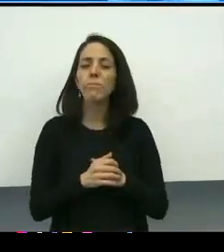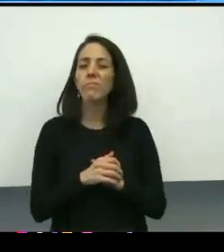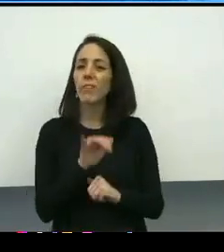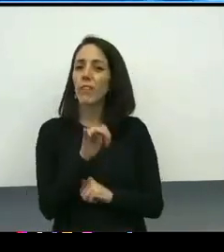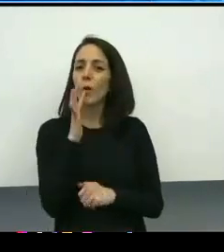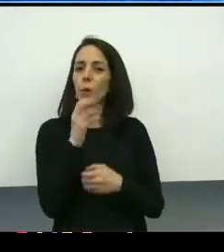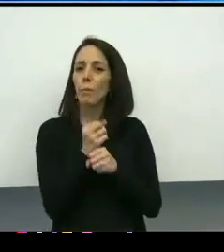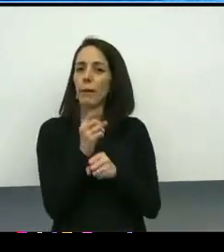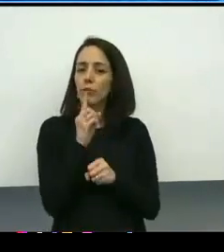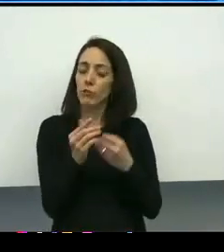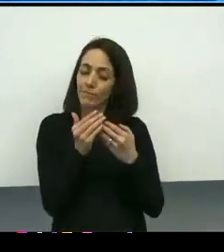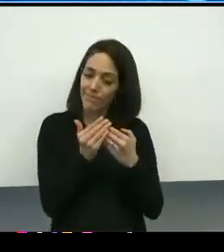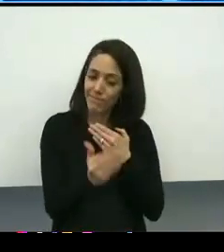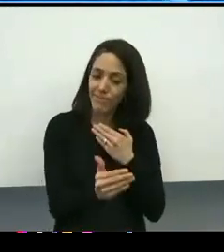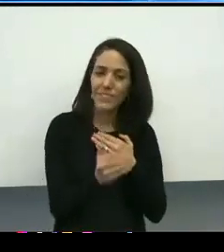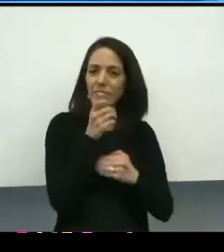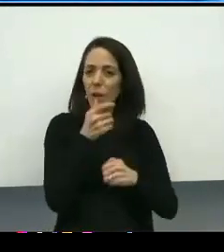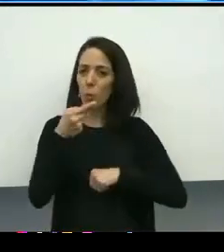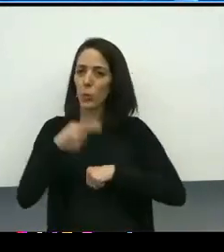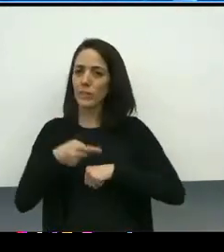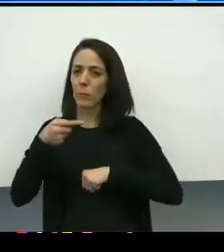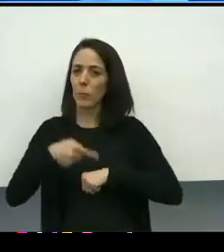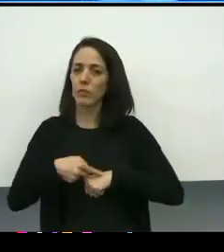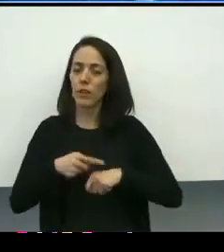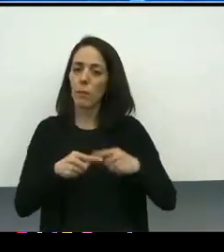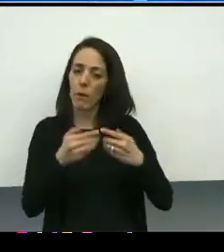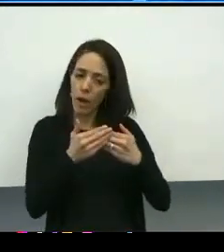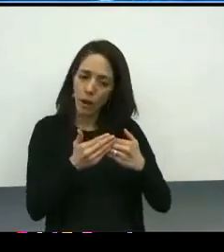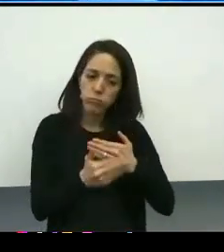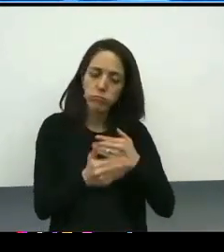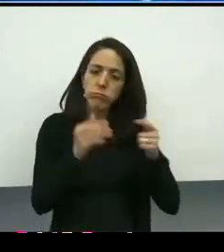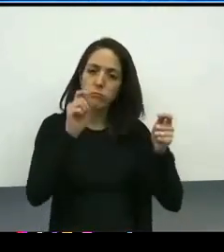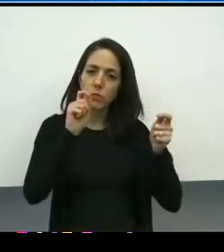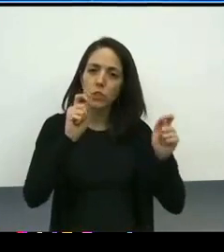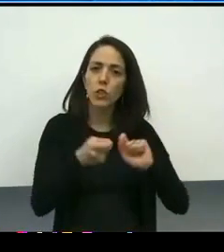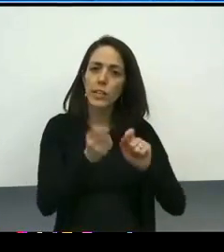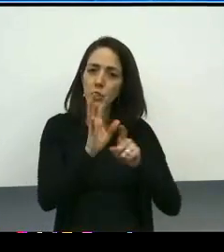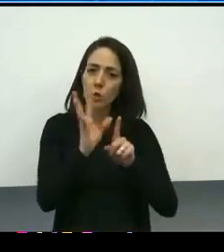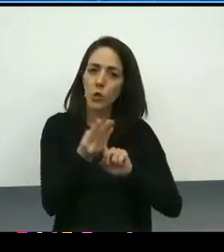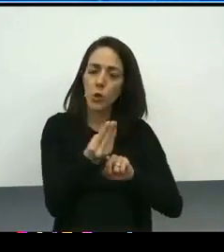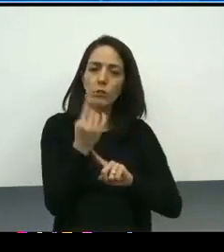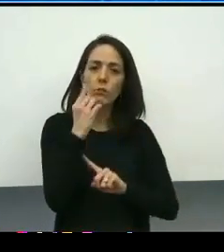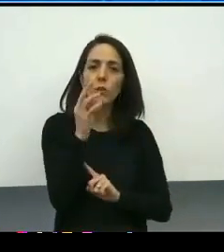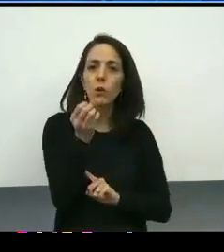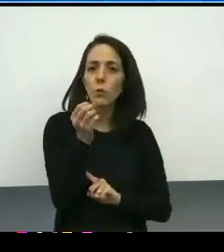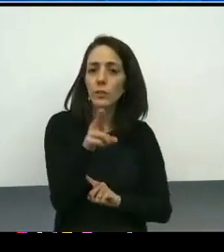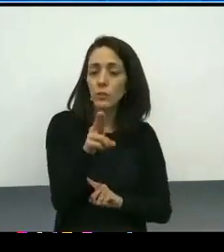this is about those subcultural shifts and transformation in a sustainable way that we're looking for,